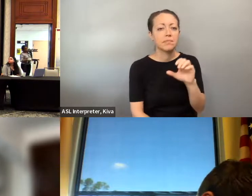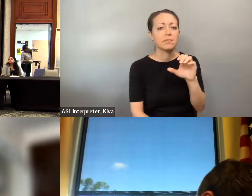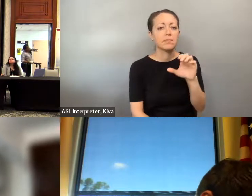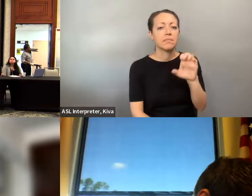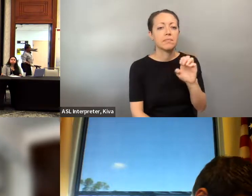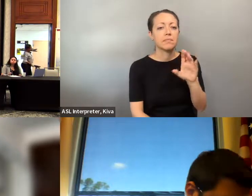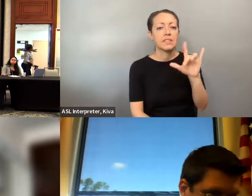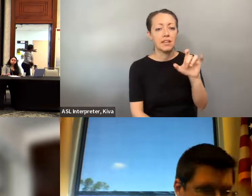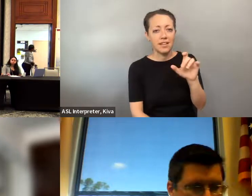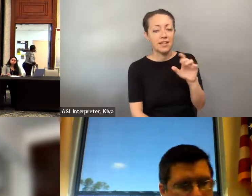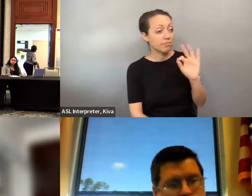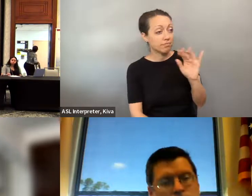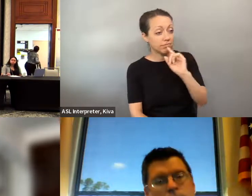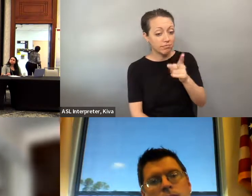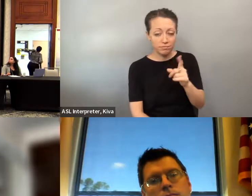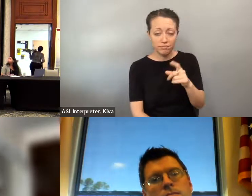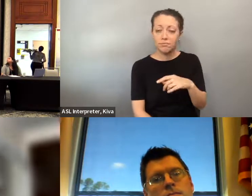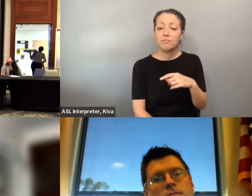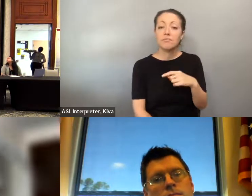promote the inclusion and prosperity of women and femmes with disabilities In your voting work